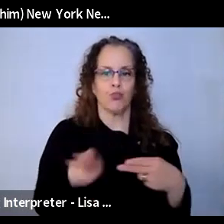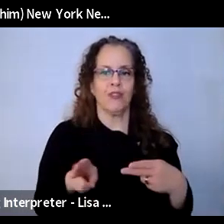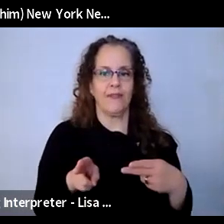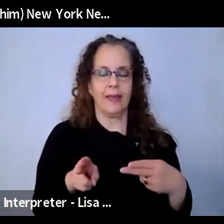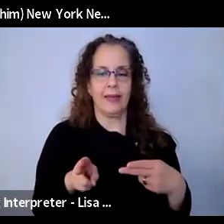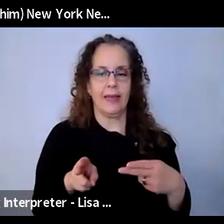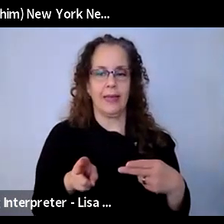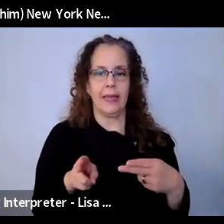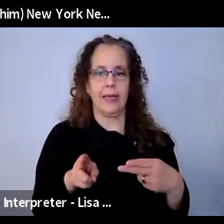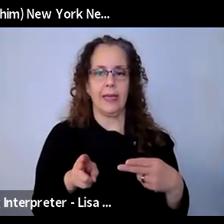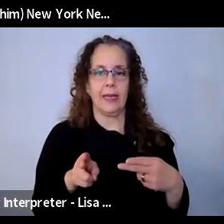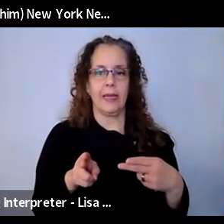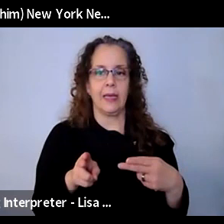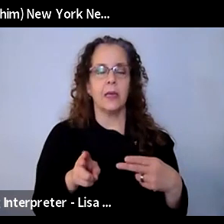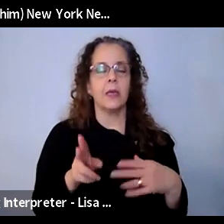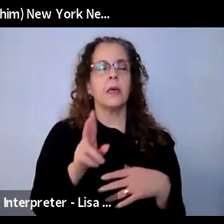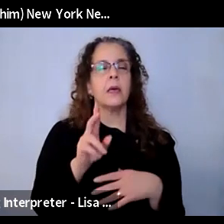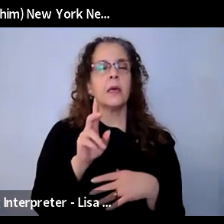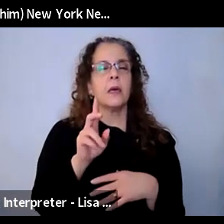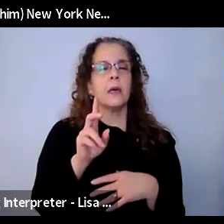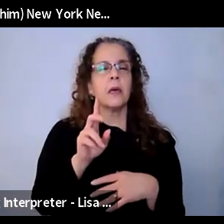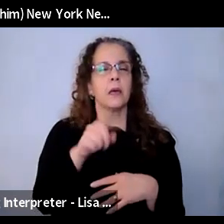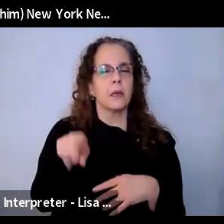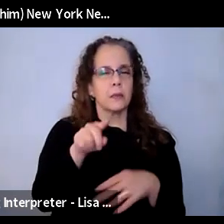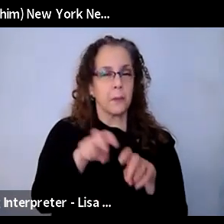up. And that is, "Does anyone have any ideas, tips or tricks